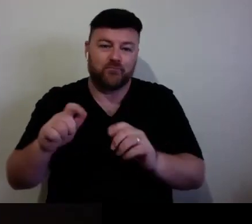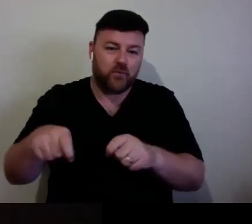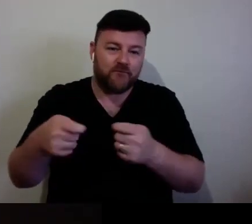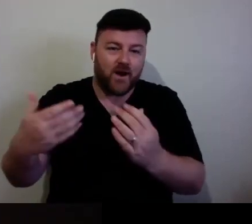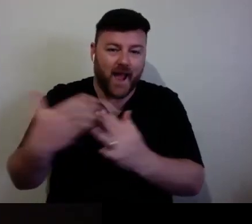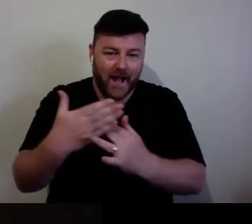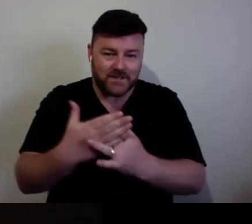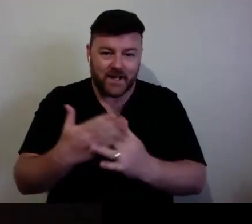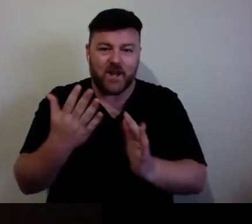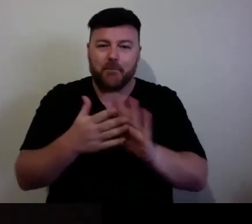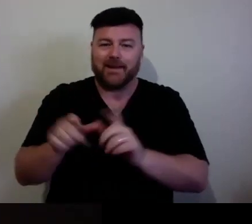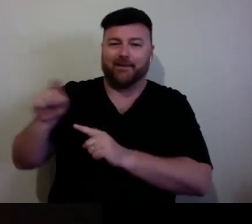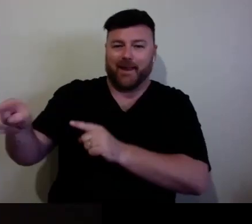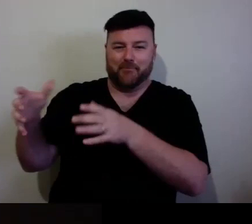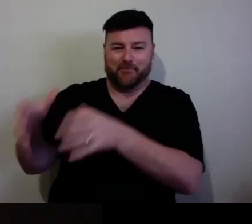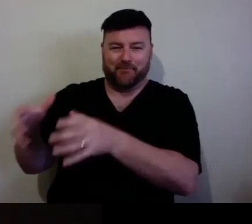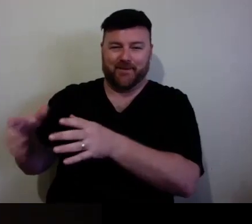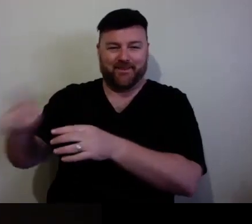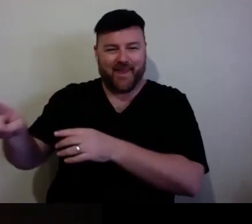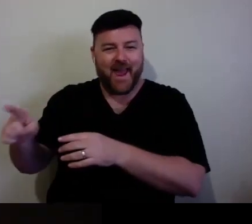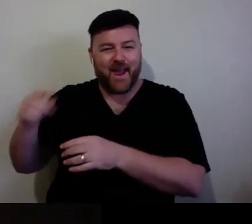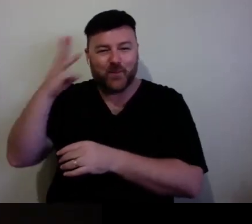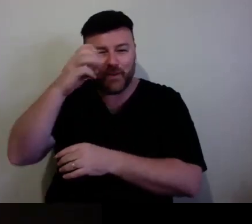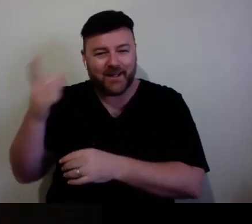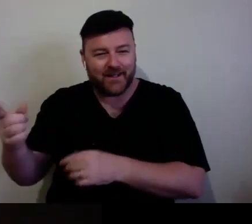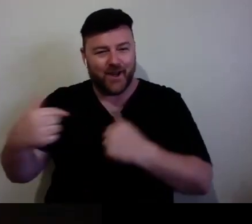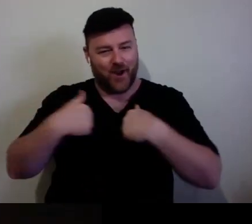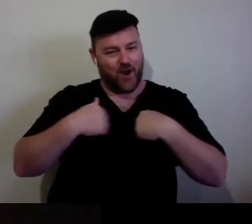Yeah. I don't know what to say. Other than the things I'm doing is -